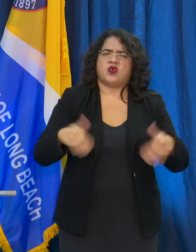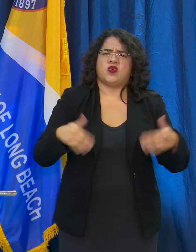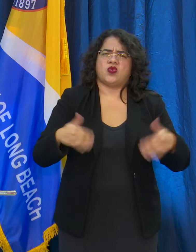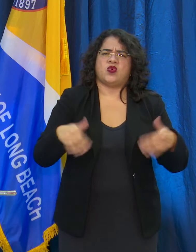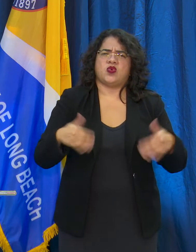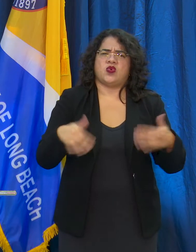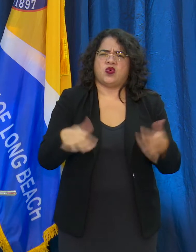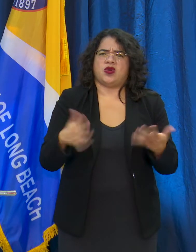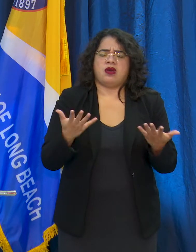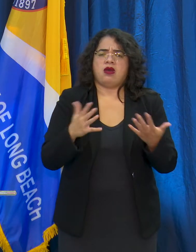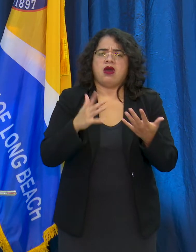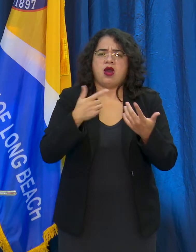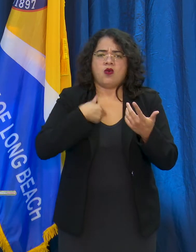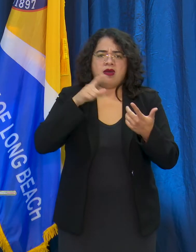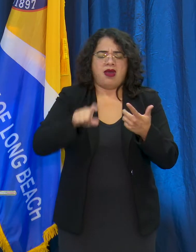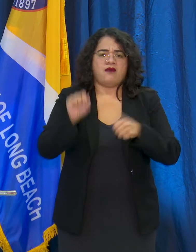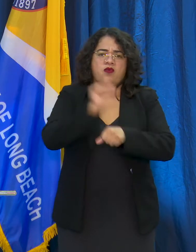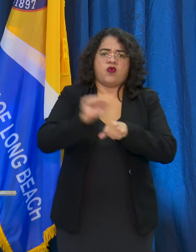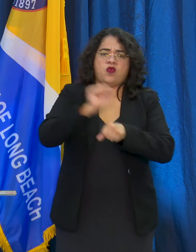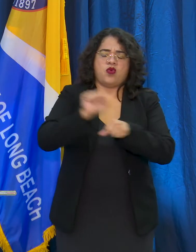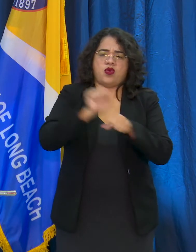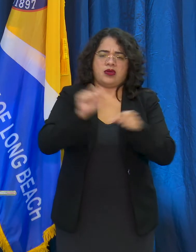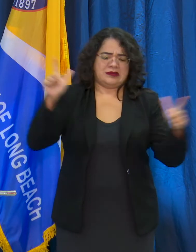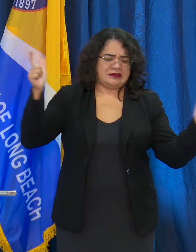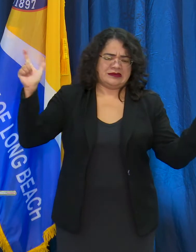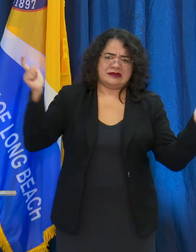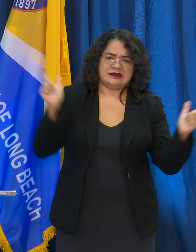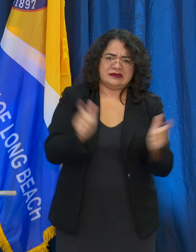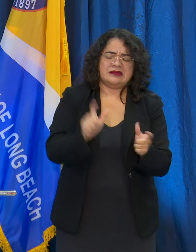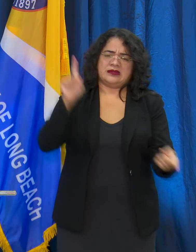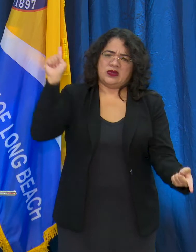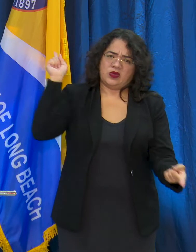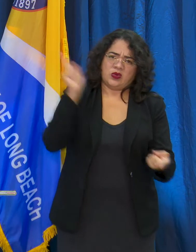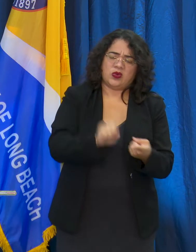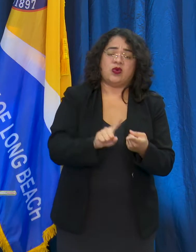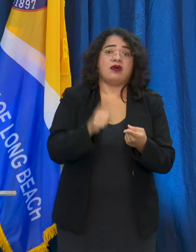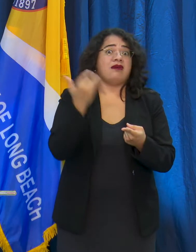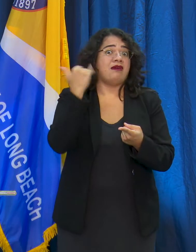illness that is going on across the people that we know and that we love.